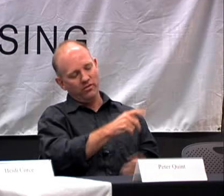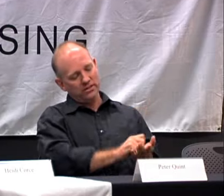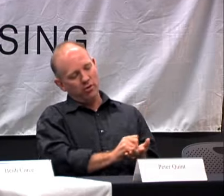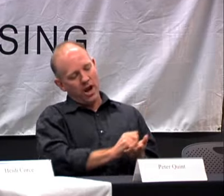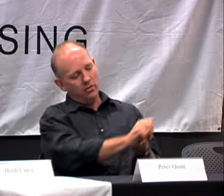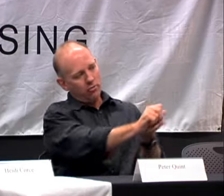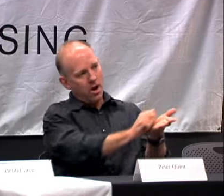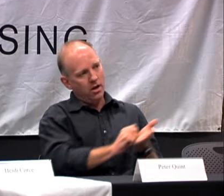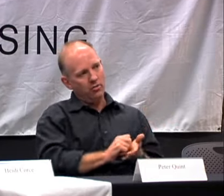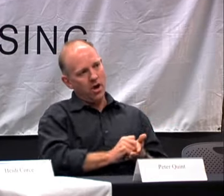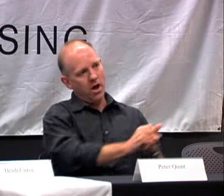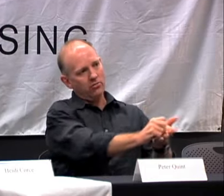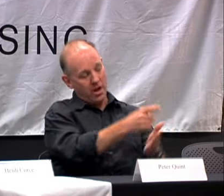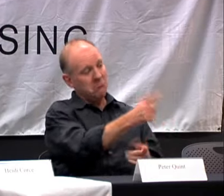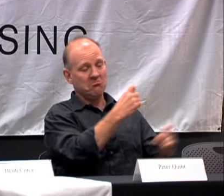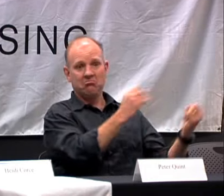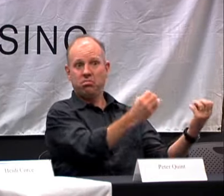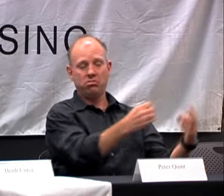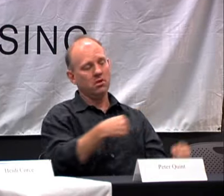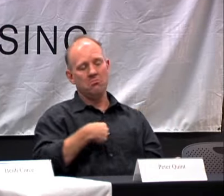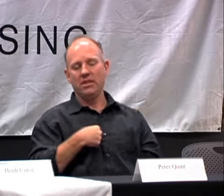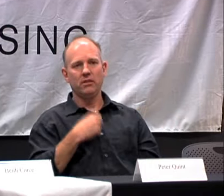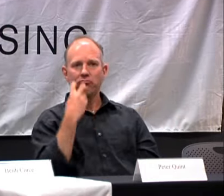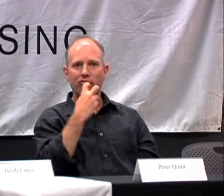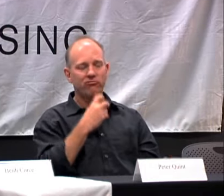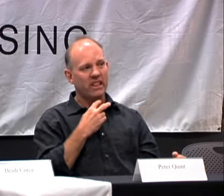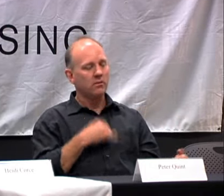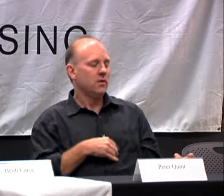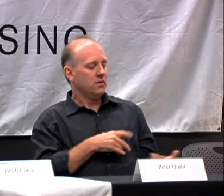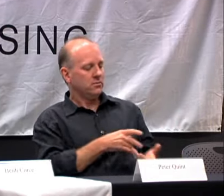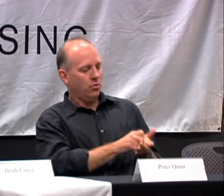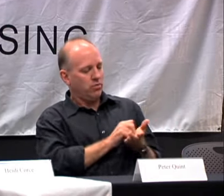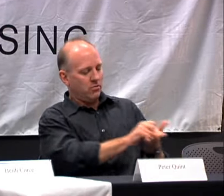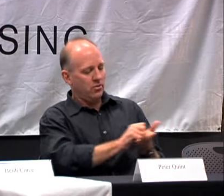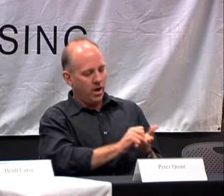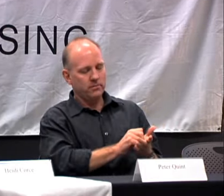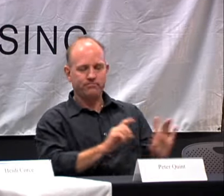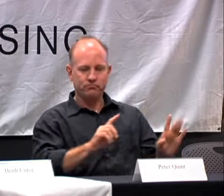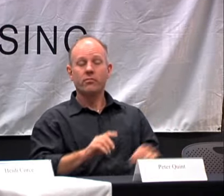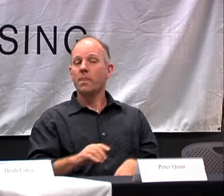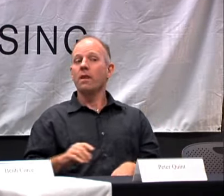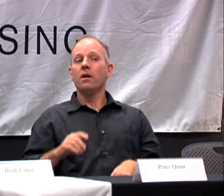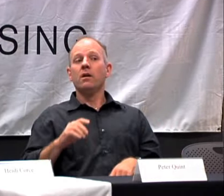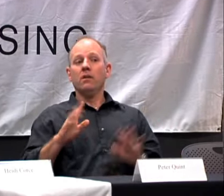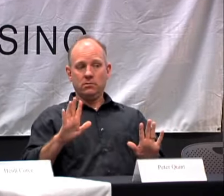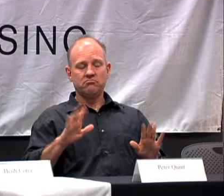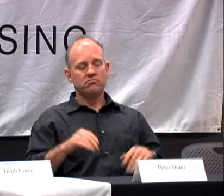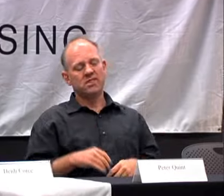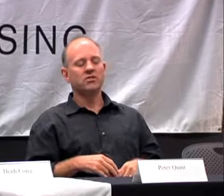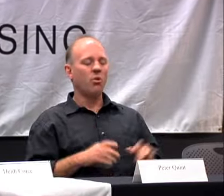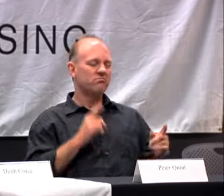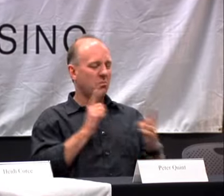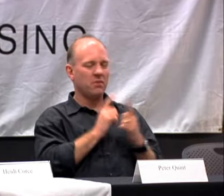DIDN'T SIGN. WE WOULD WRITE NOTES. HE COULD SIGN BUT I WAS LIP READING.